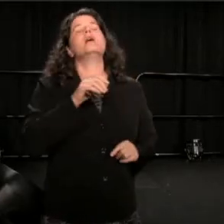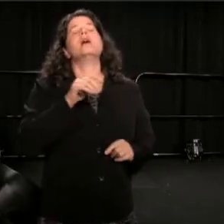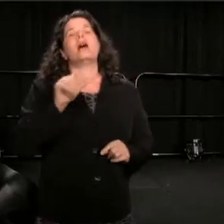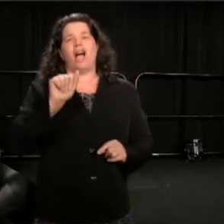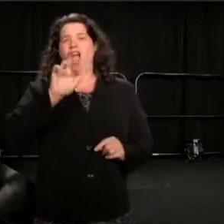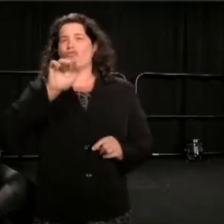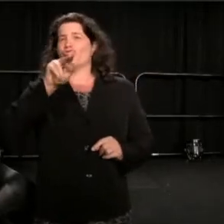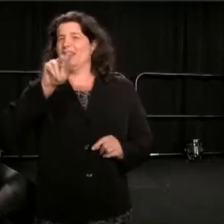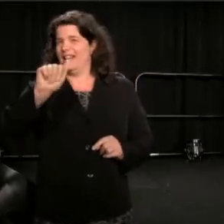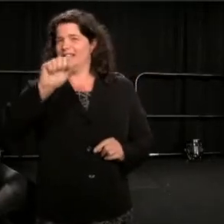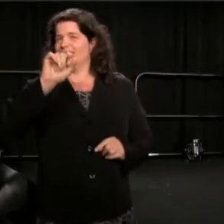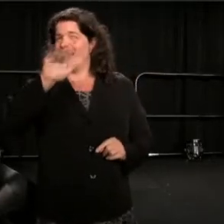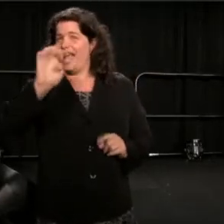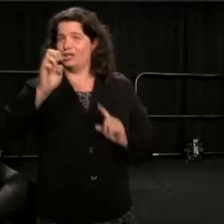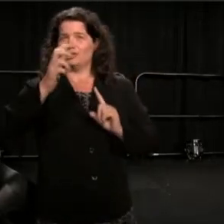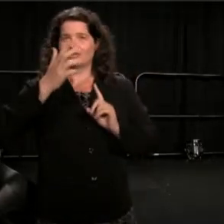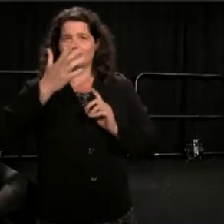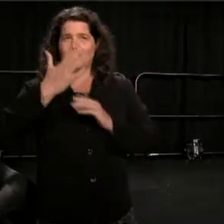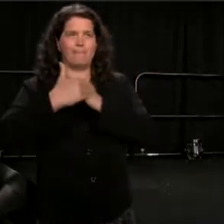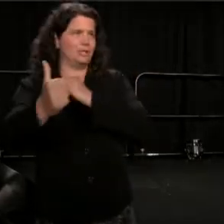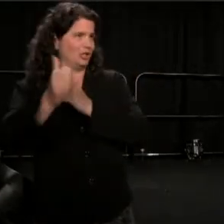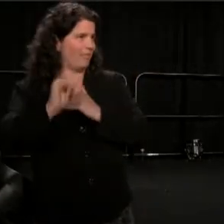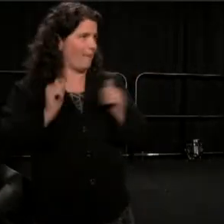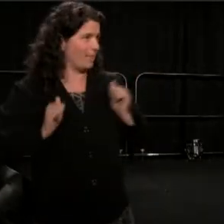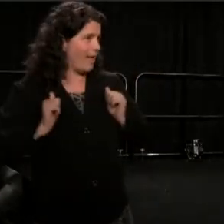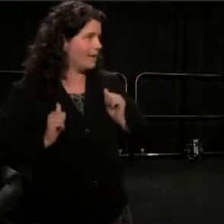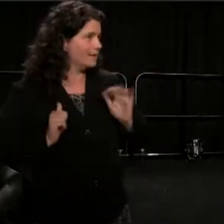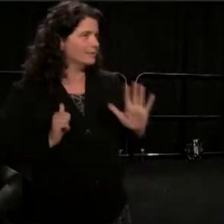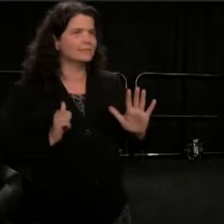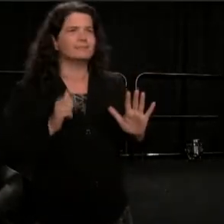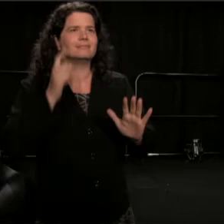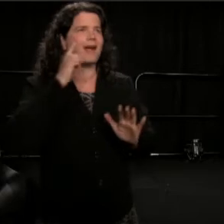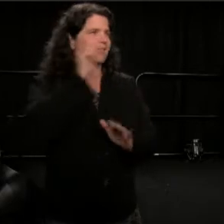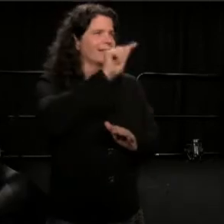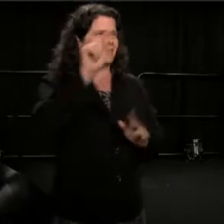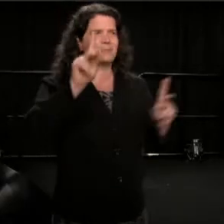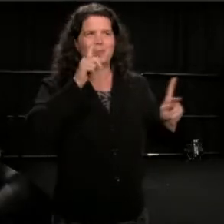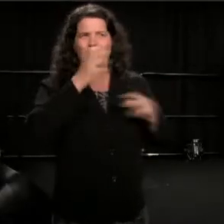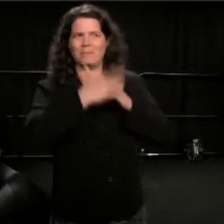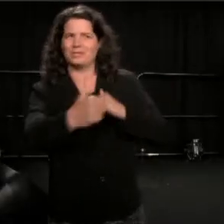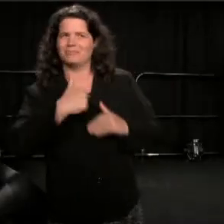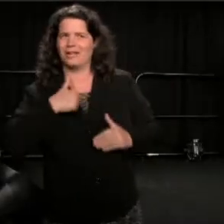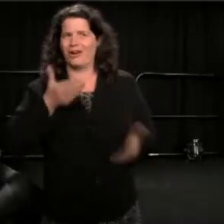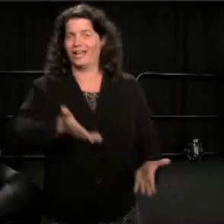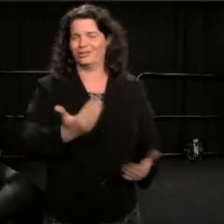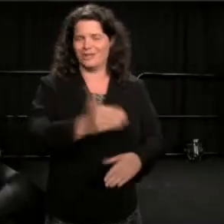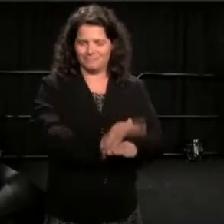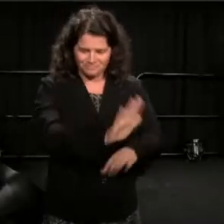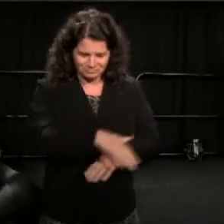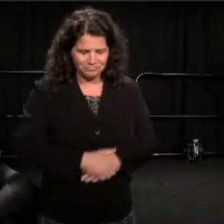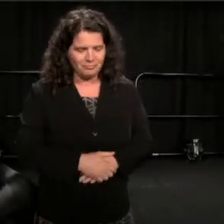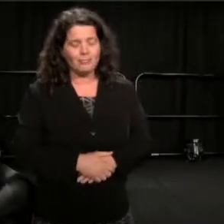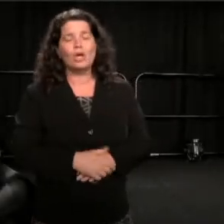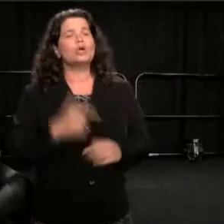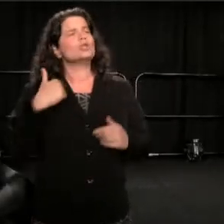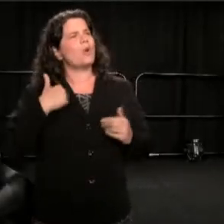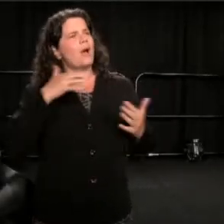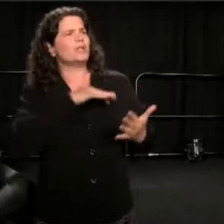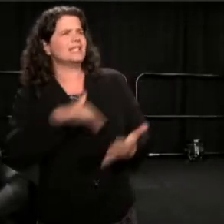I think Steven Richard is here tonight, and maybe Doug is too. The American Press, the relationship of the press to the presidency;